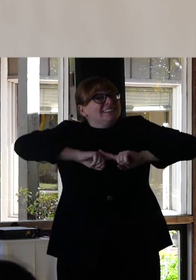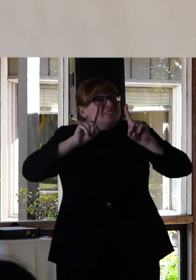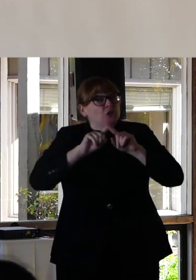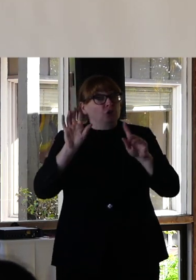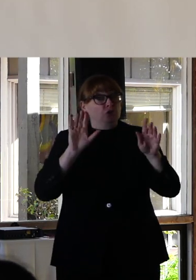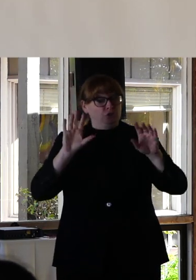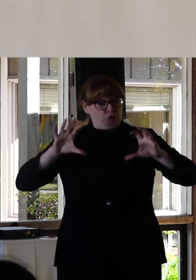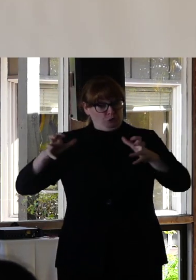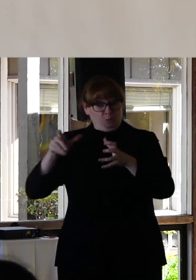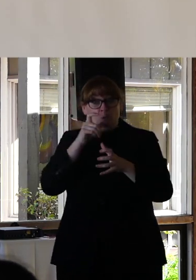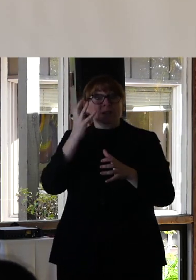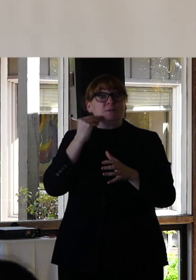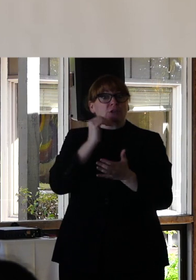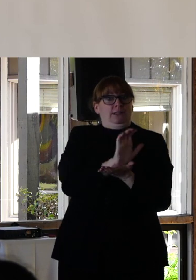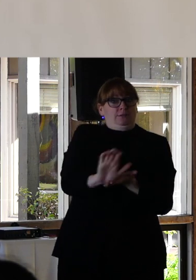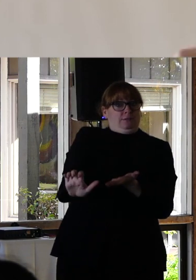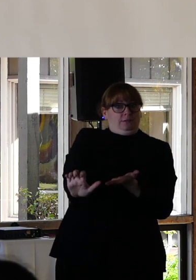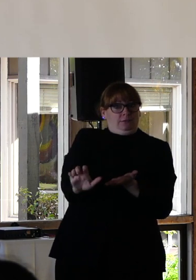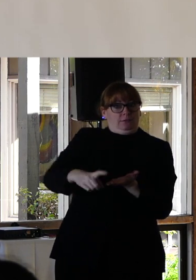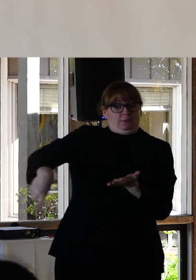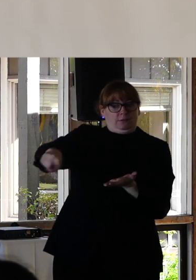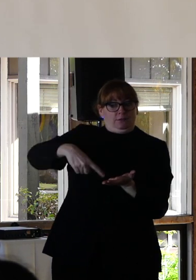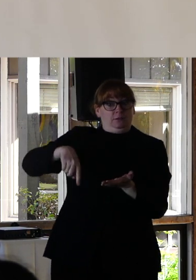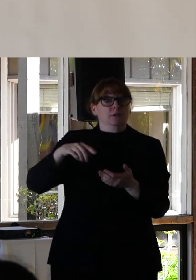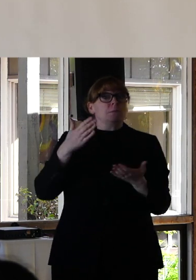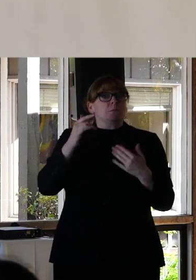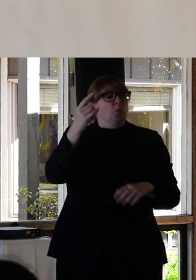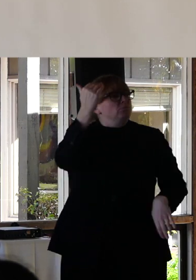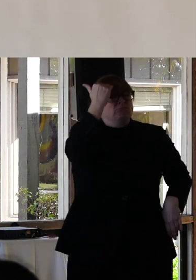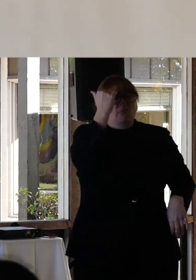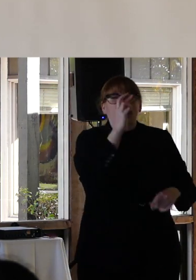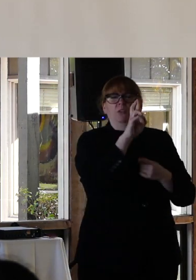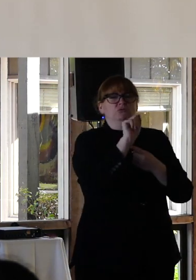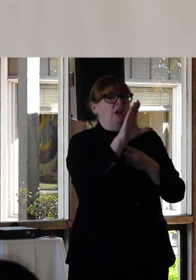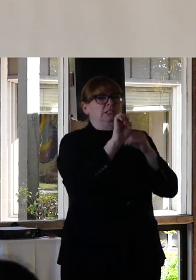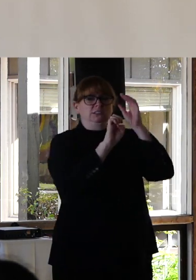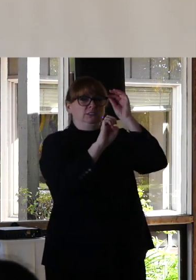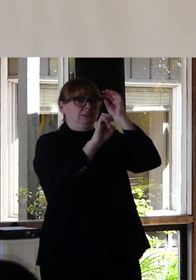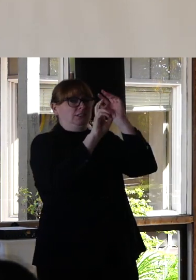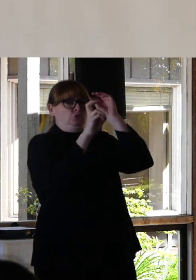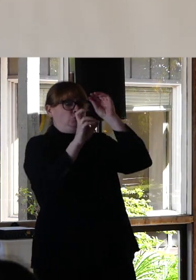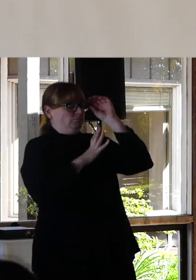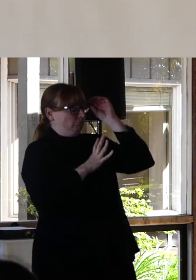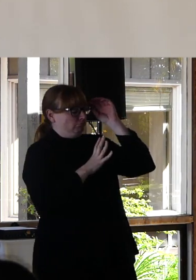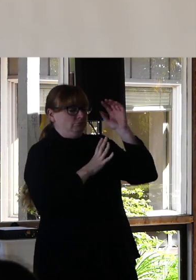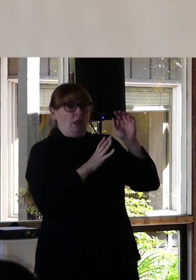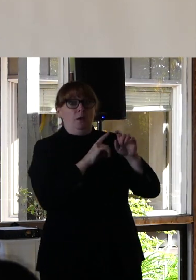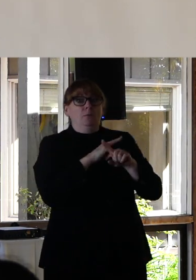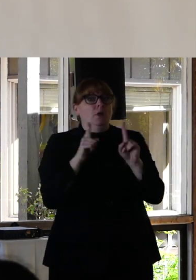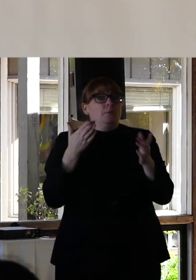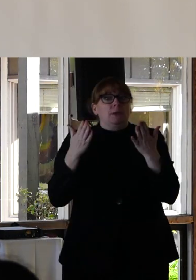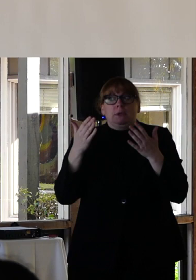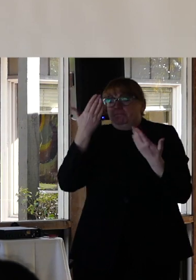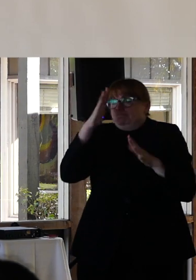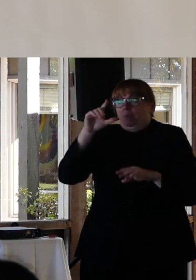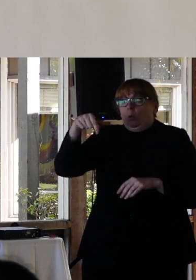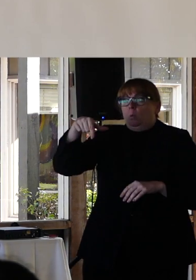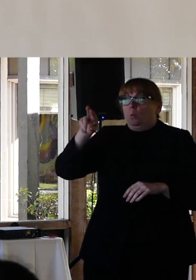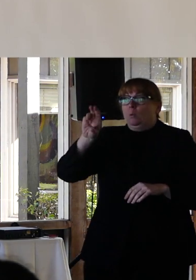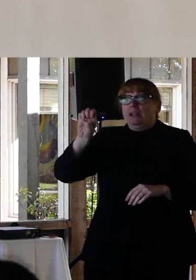You may be very aware of racial issues and very under educated on issues facing queer people.